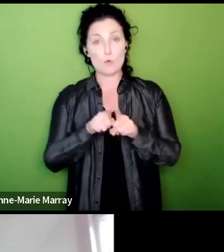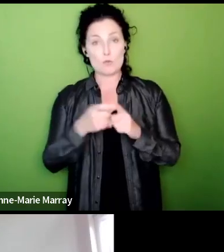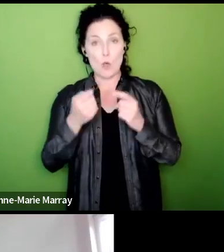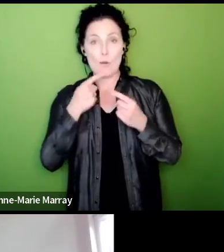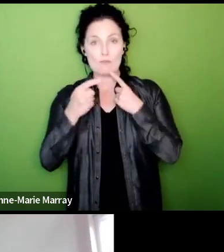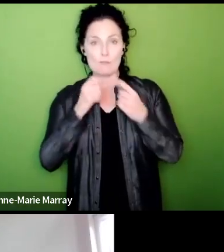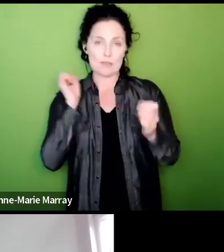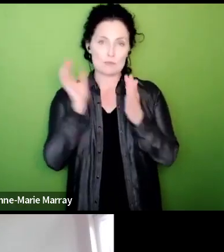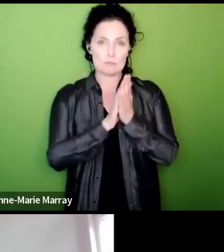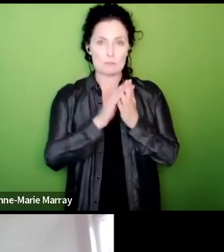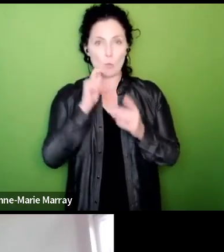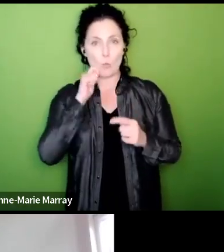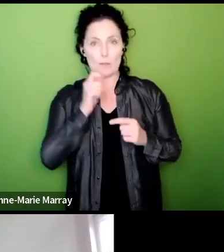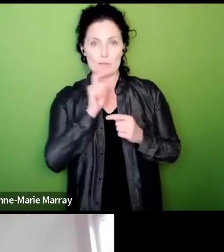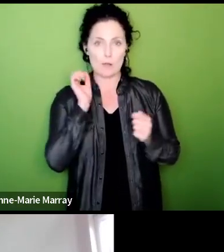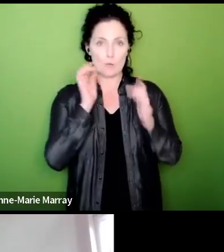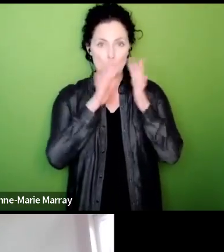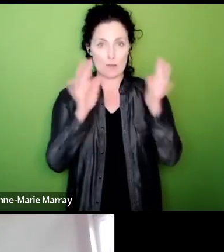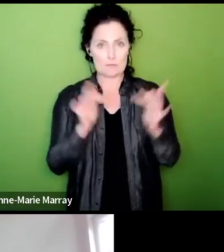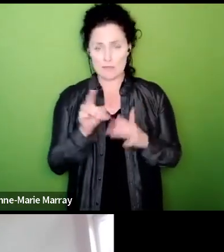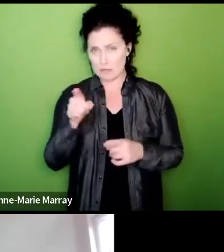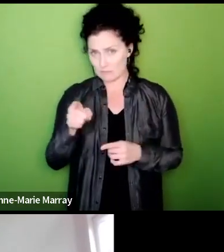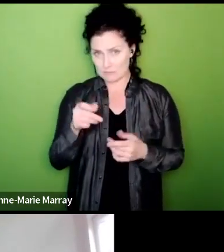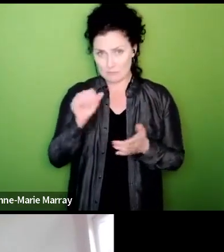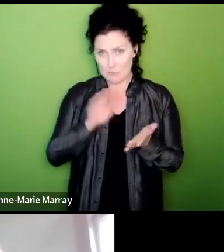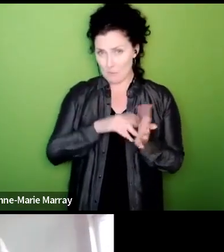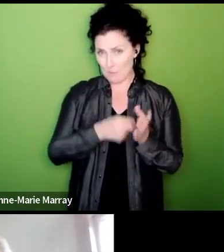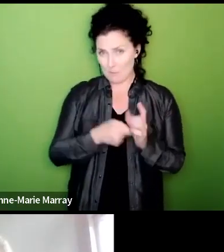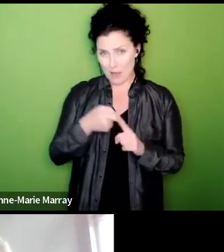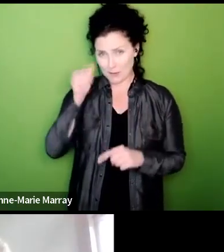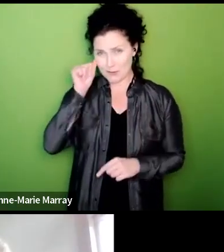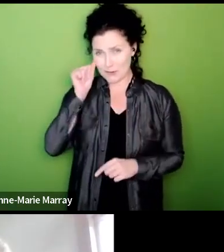Mark I don't know if you you have any more than that I mean both you and I have gone literally